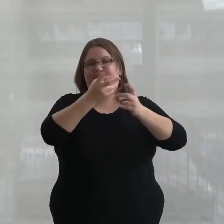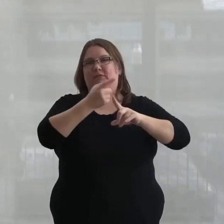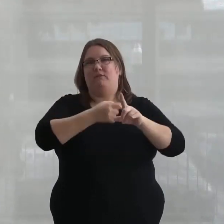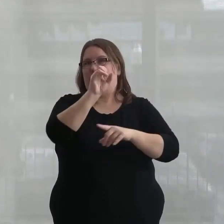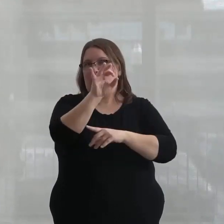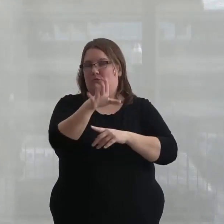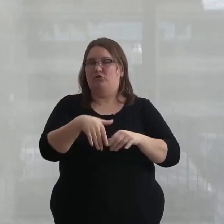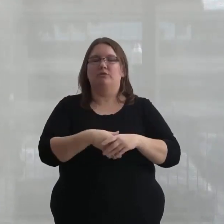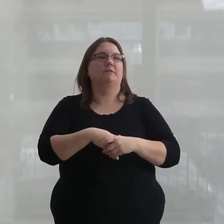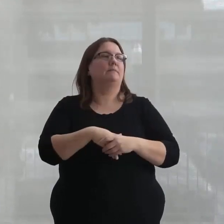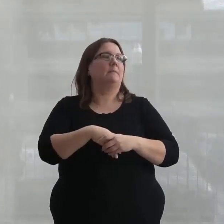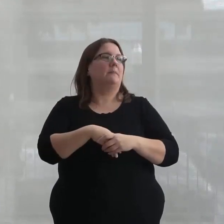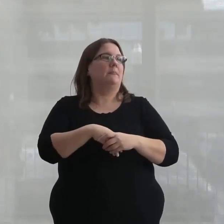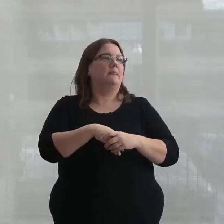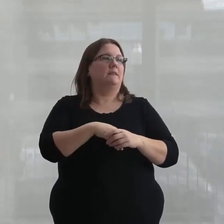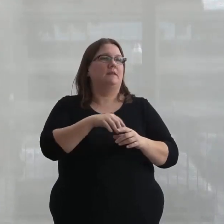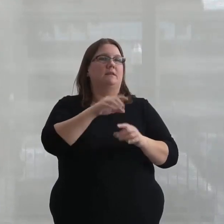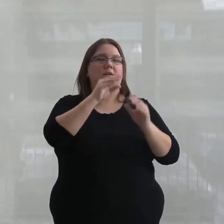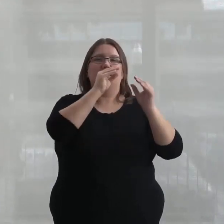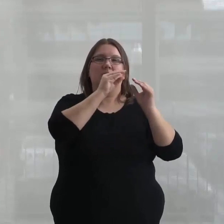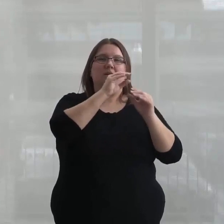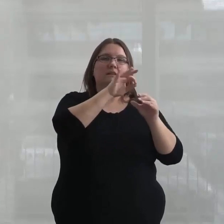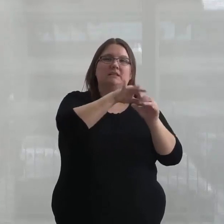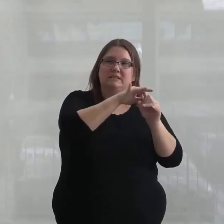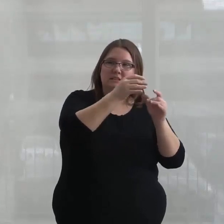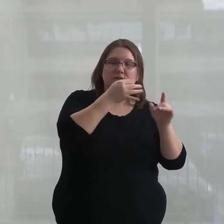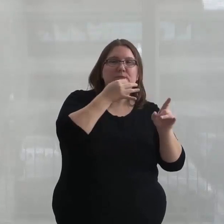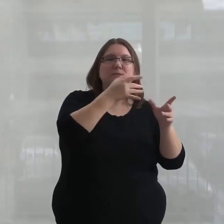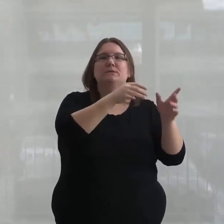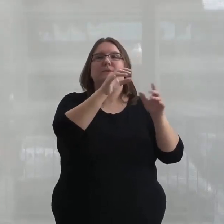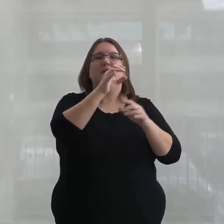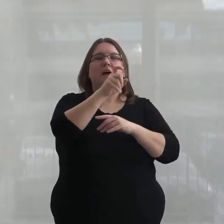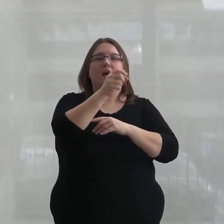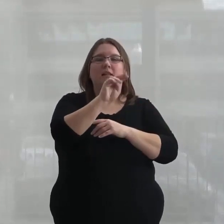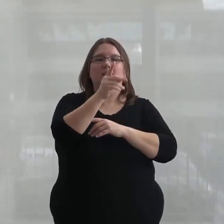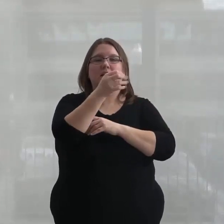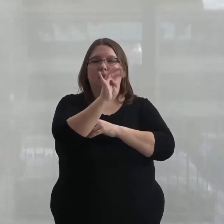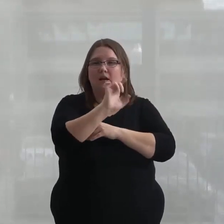With the teach-in that's coming up, the Ellen Gabriel talk, the rallies that are organized,